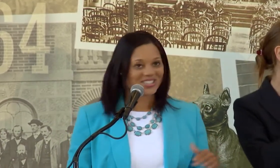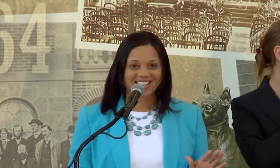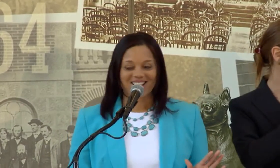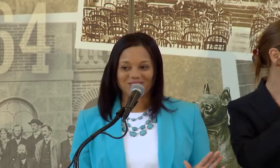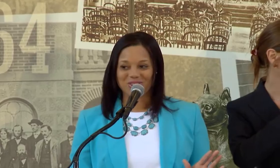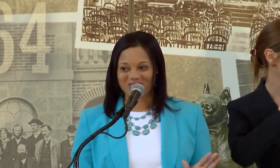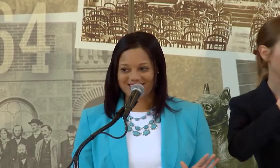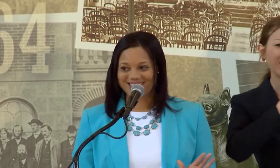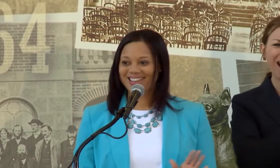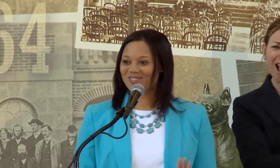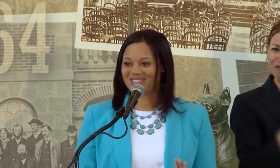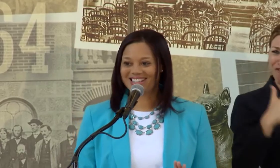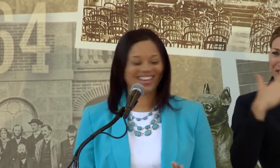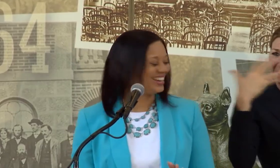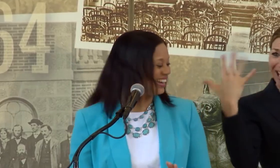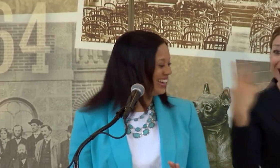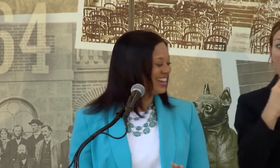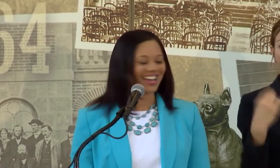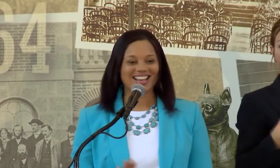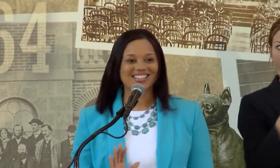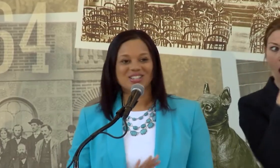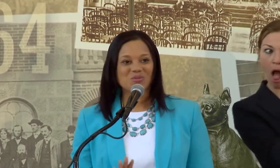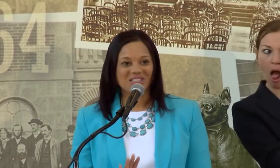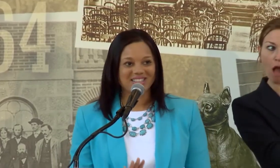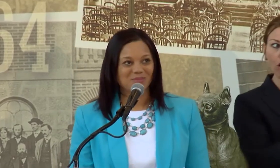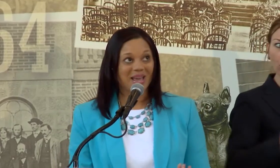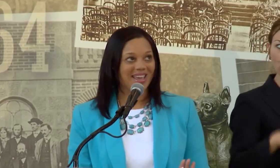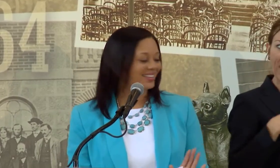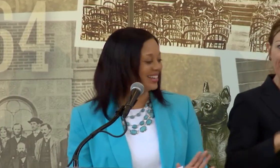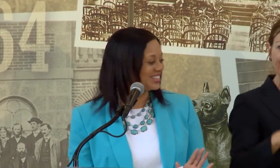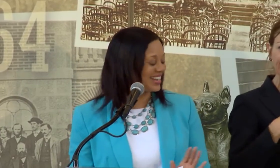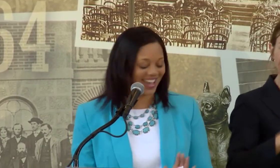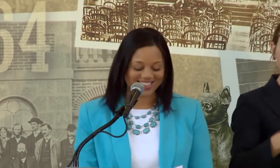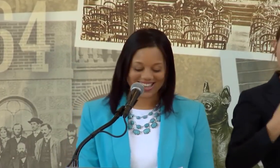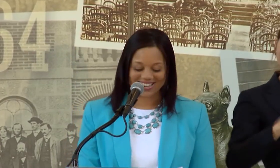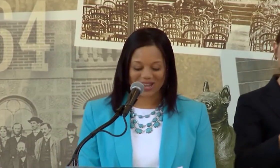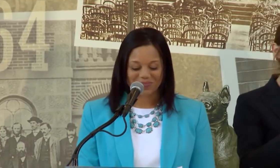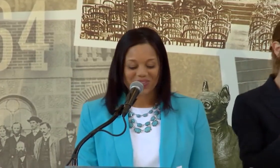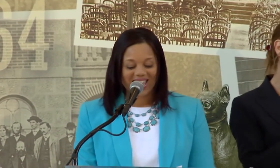STYLE OF DRESSING, I STILL WANT THIS BAG THAT SHE HAD THAT DAY.